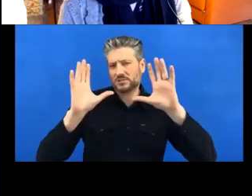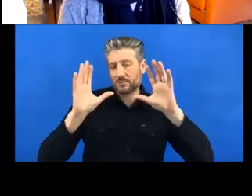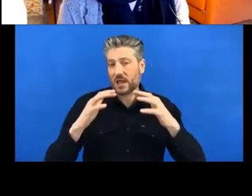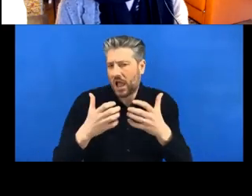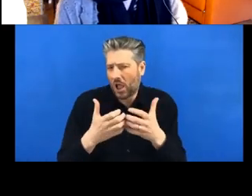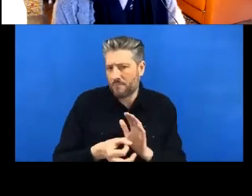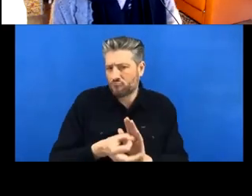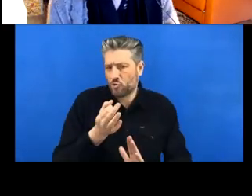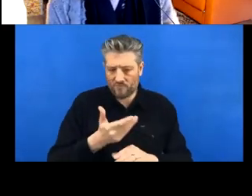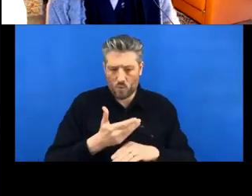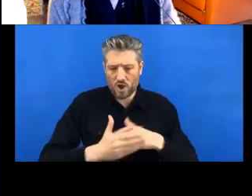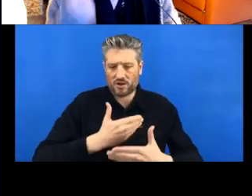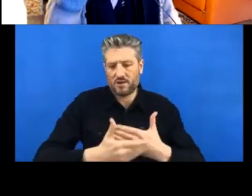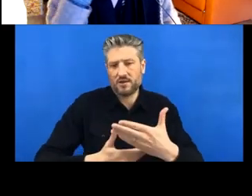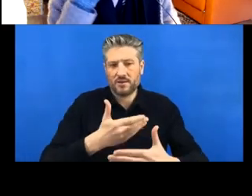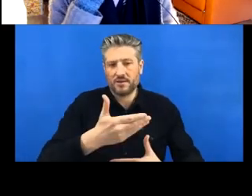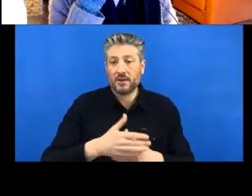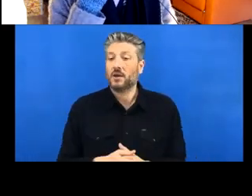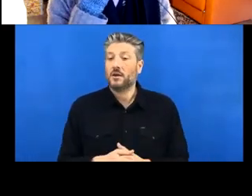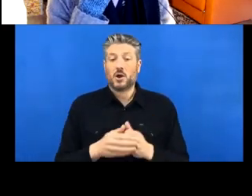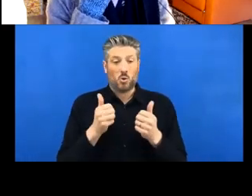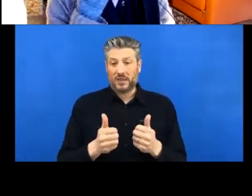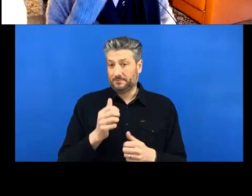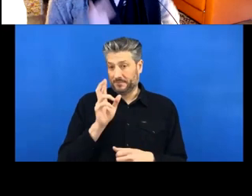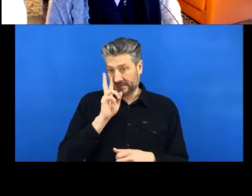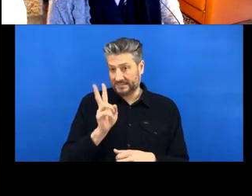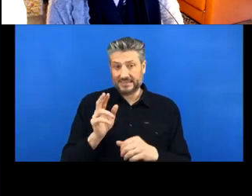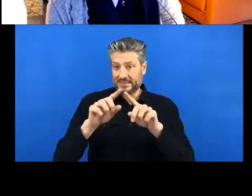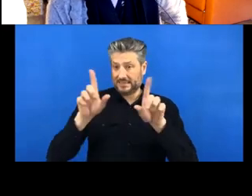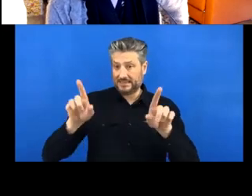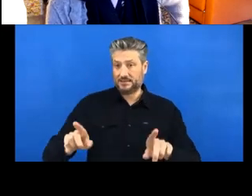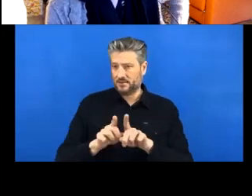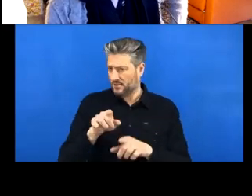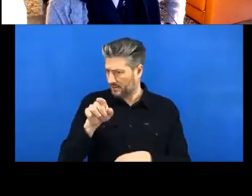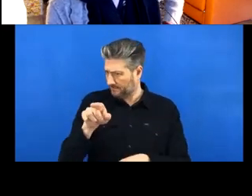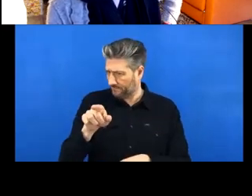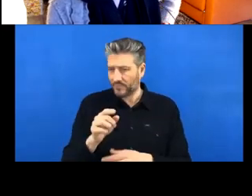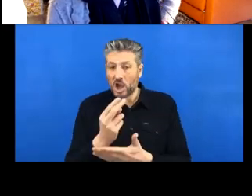Okay, so this flowchart might be familiar to some R users. It's from the R for Data Science book.